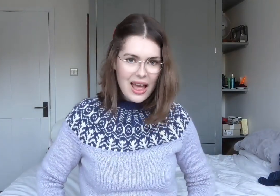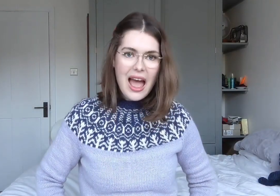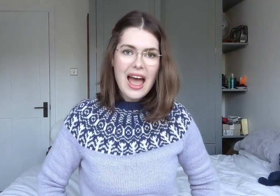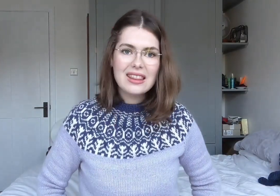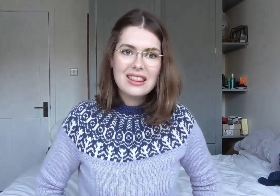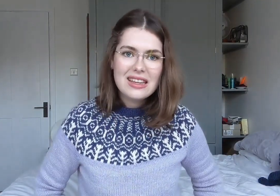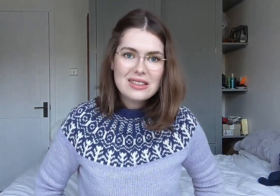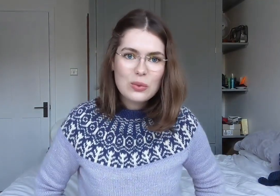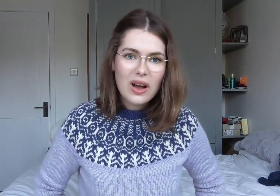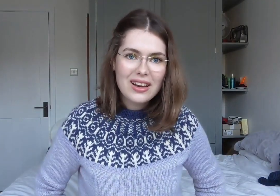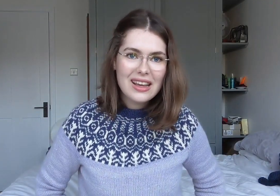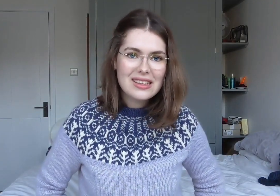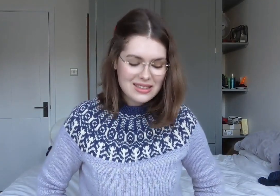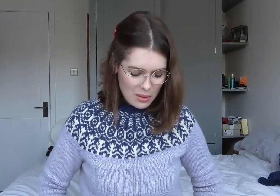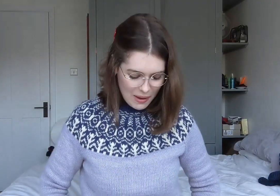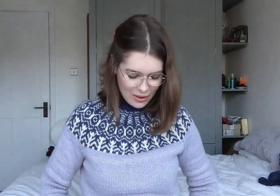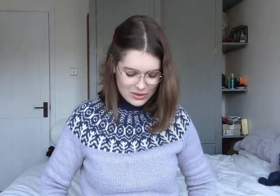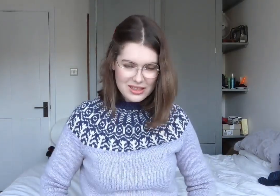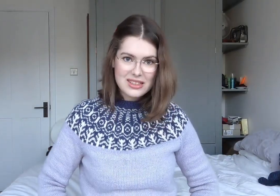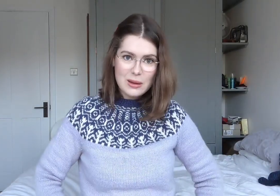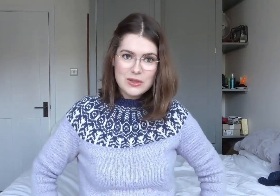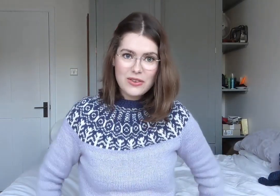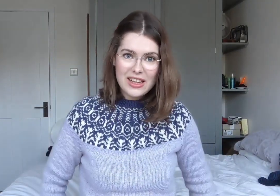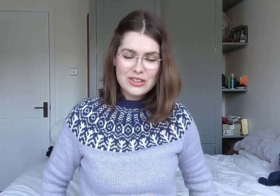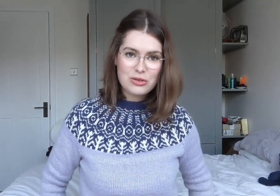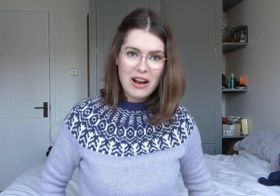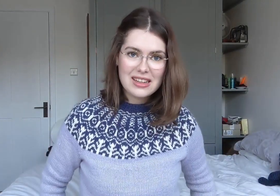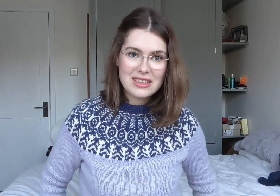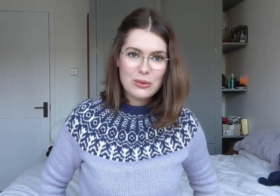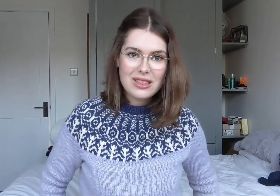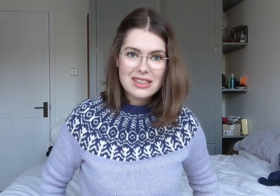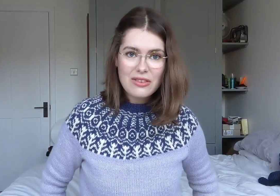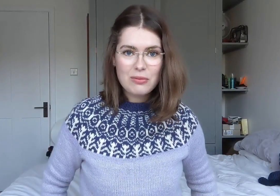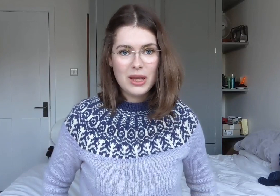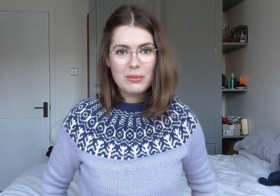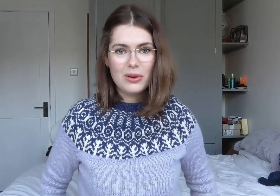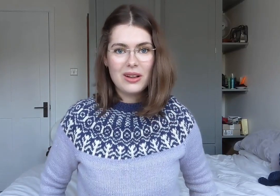and this one is about tips for interacting with deaf people.